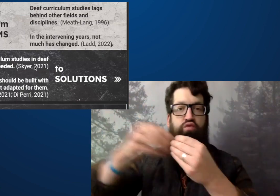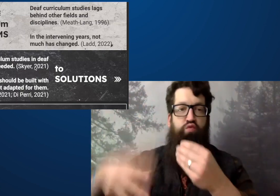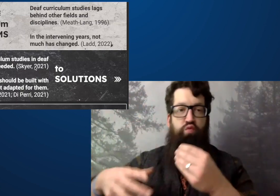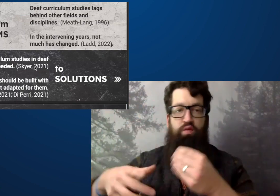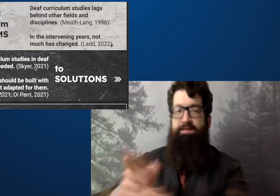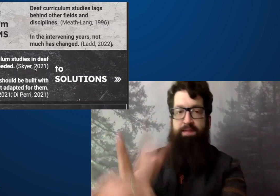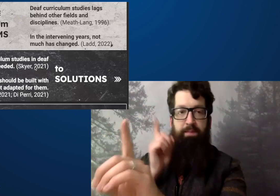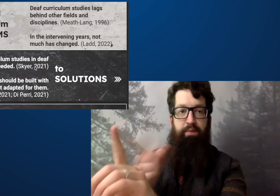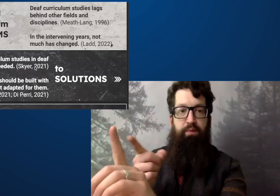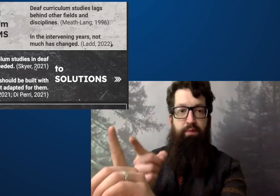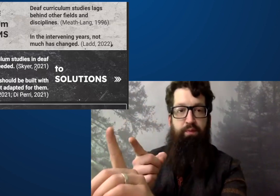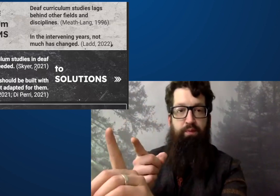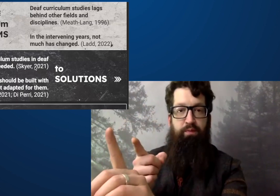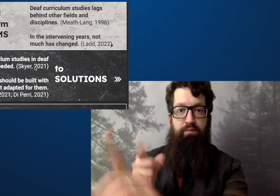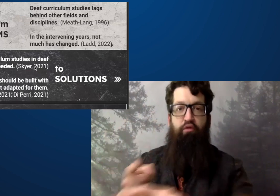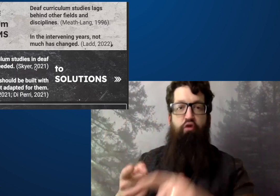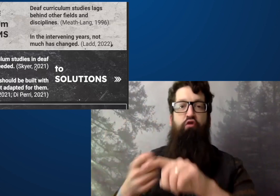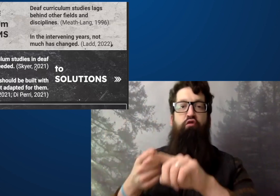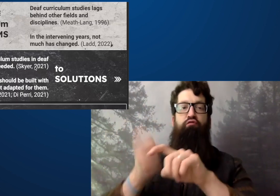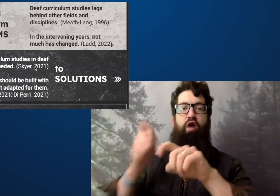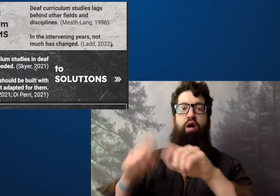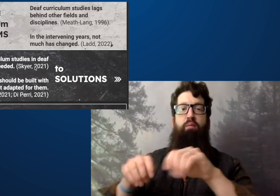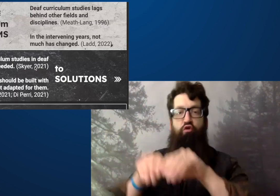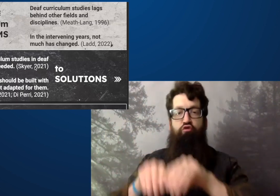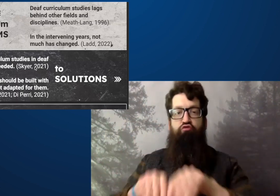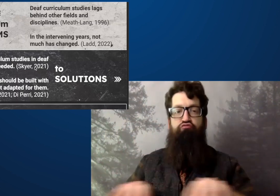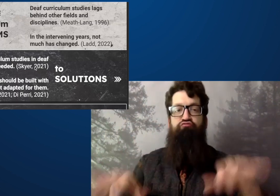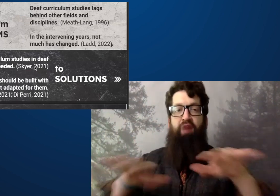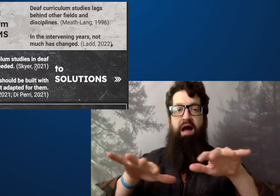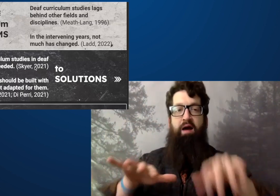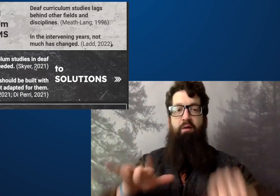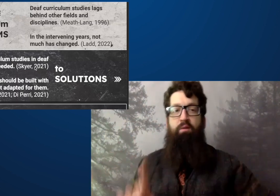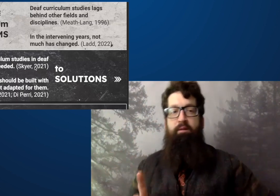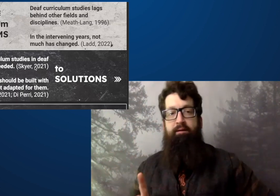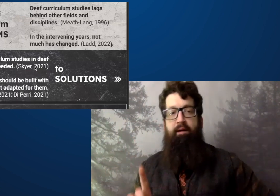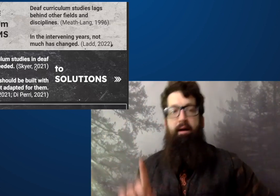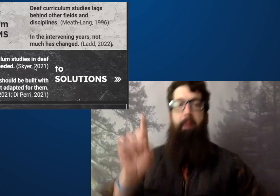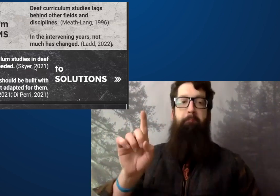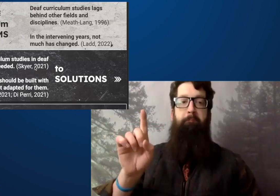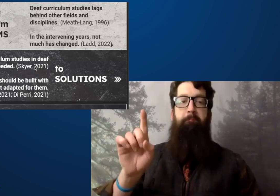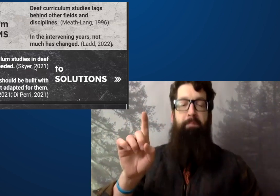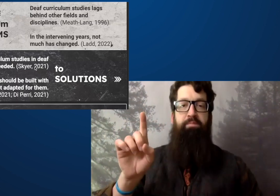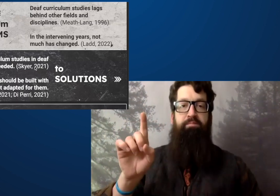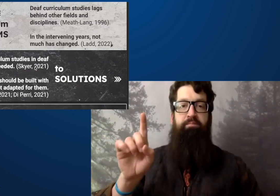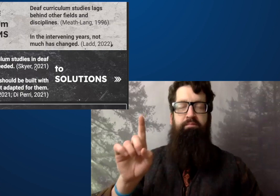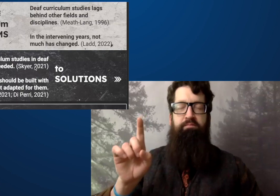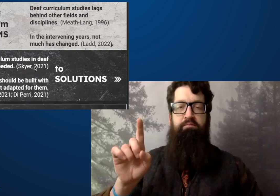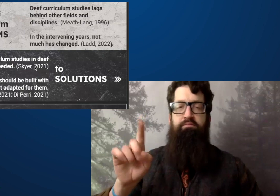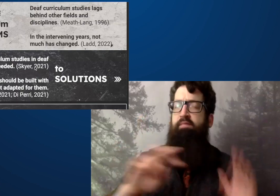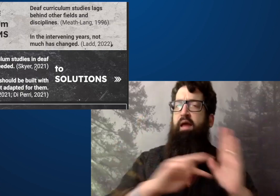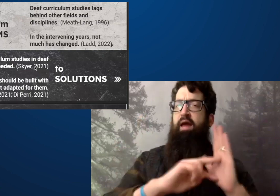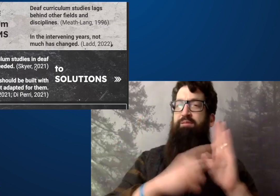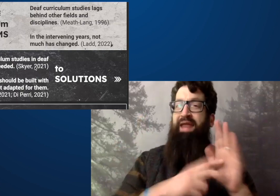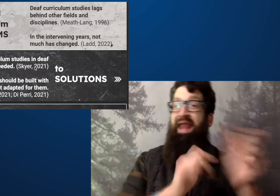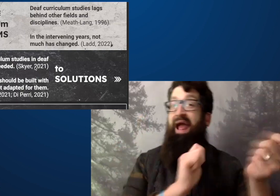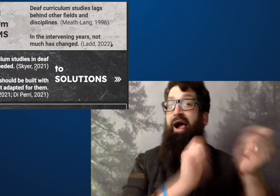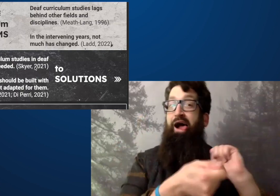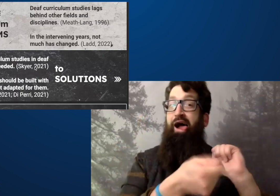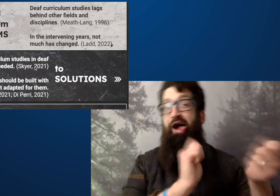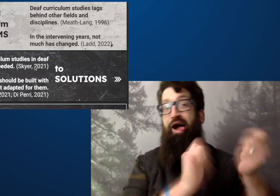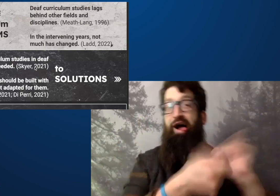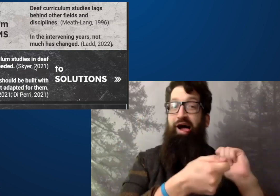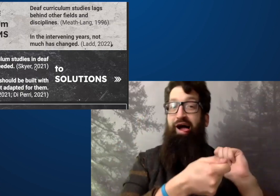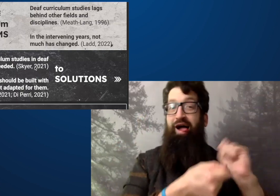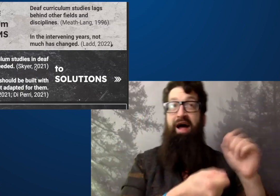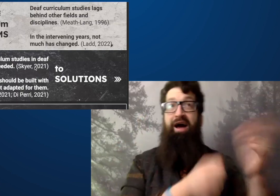constructed for deaf students beginning from the ground up.